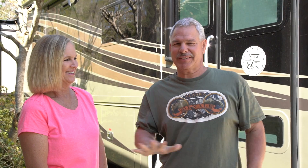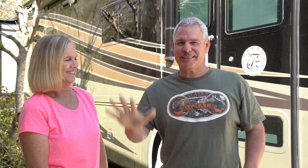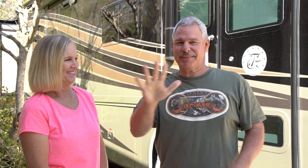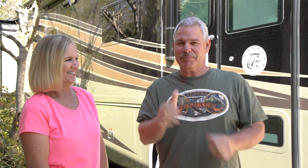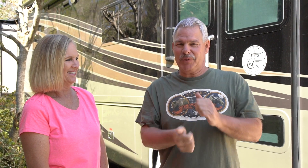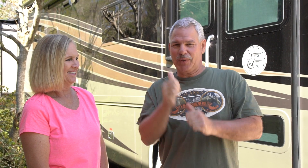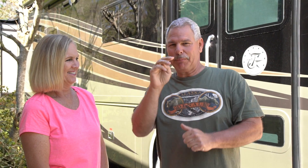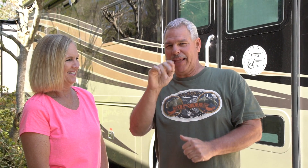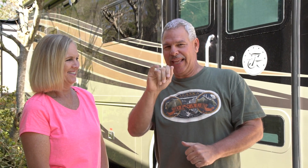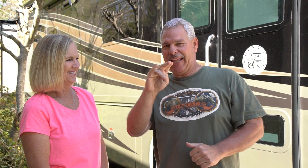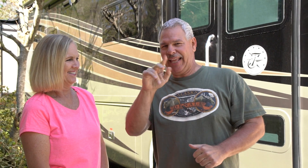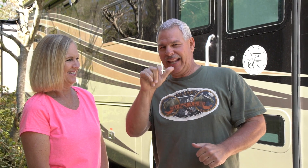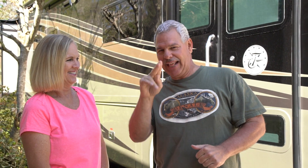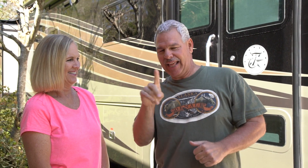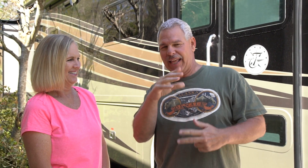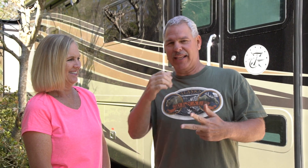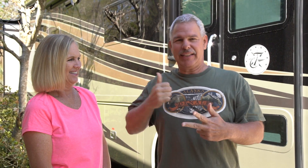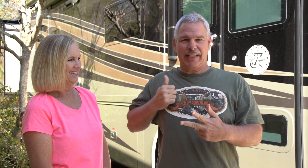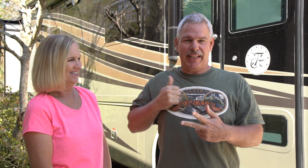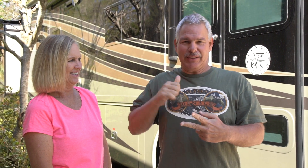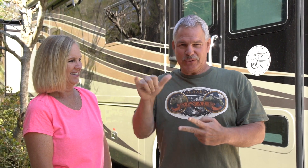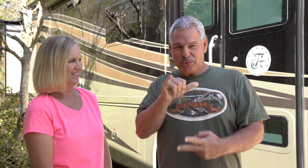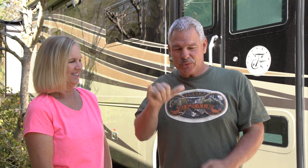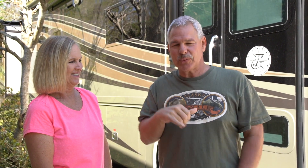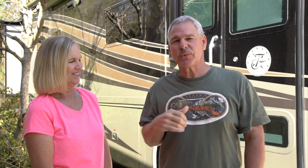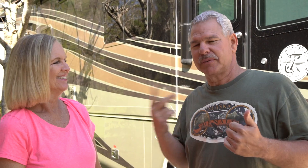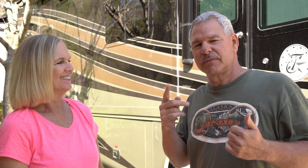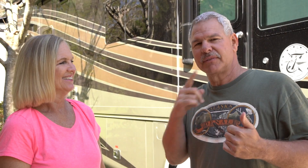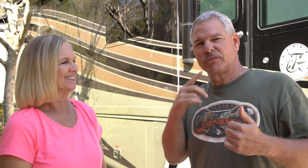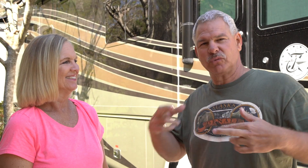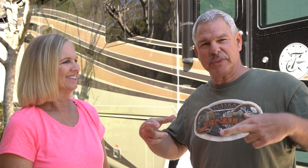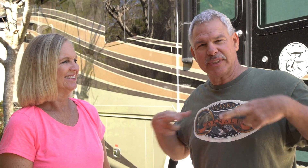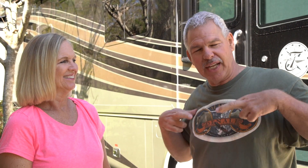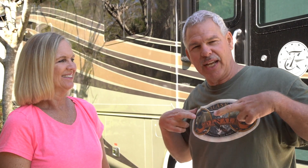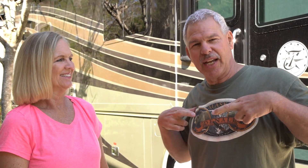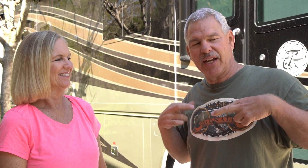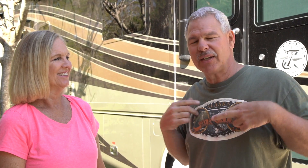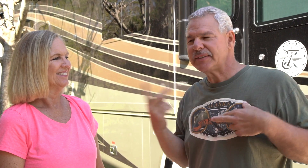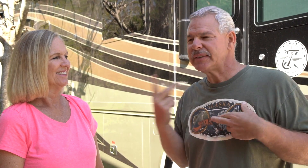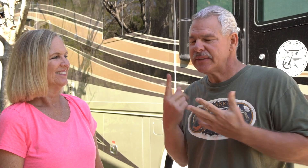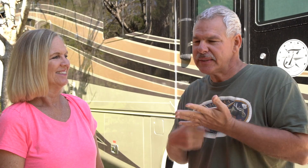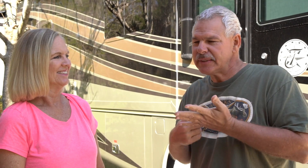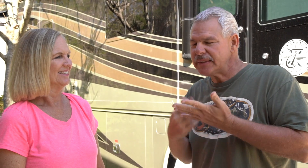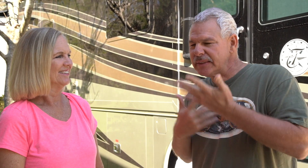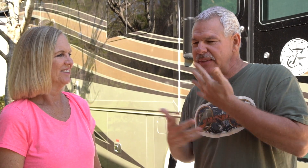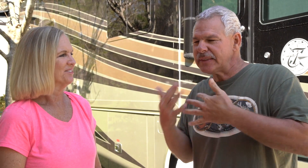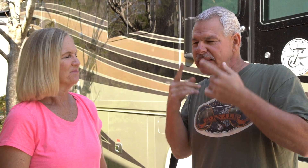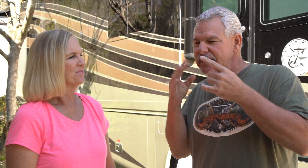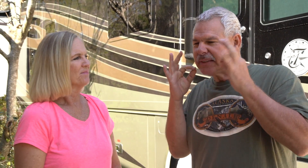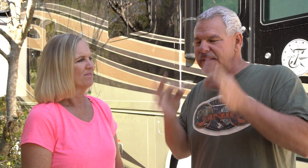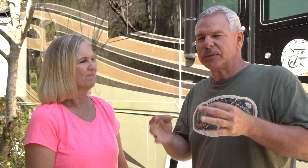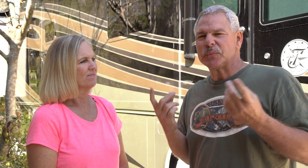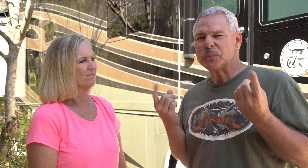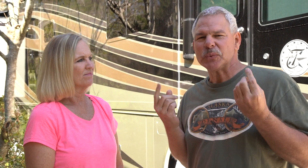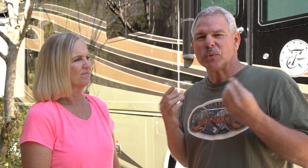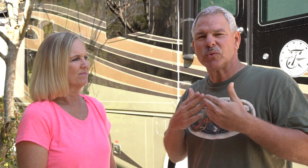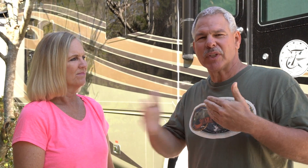United States mostly mainland and Canada as well. We are retired. We discussed about what we wanted to do